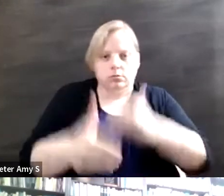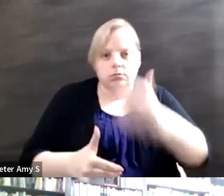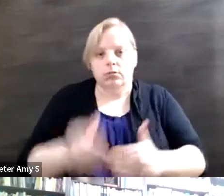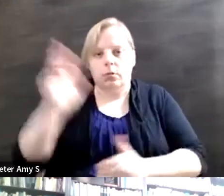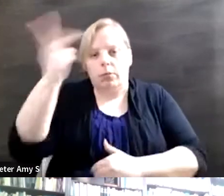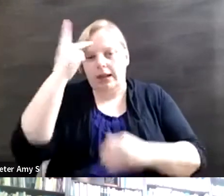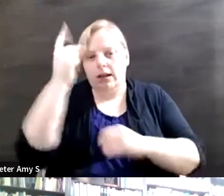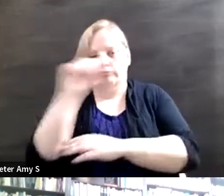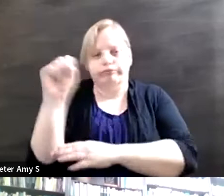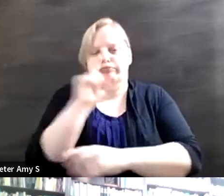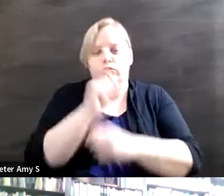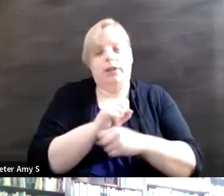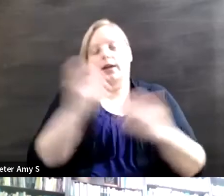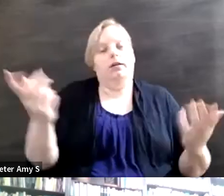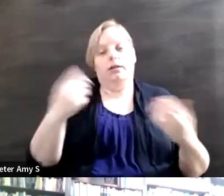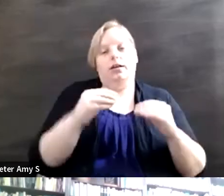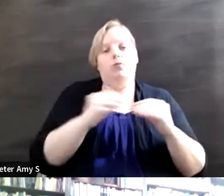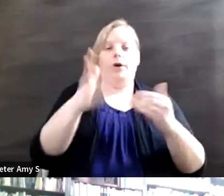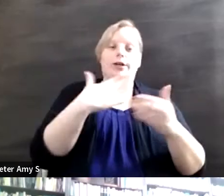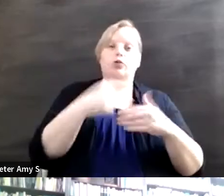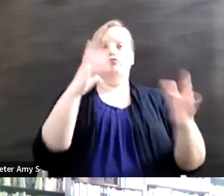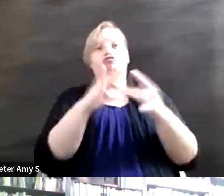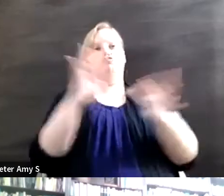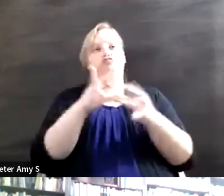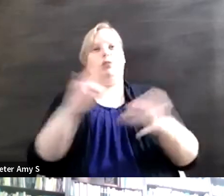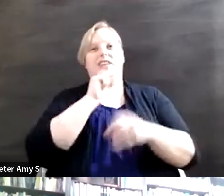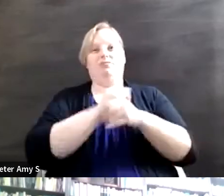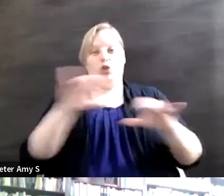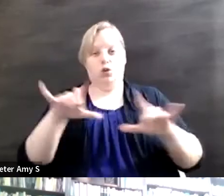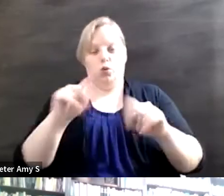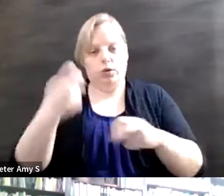done and I banged my head against the wall in many places on this question on a daily basis.